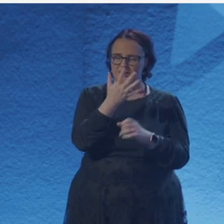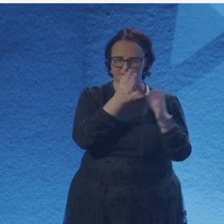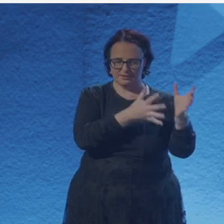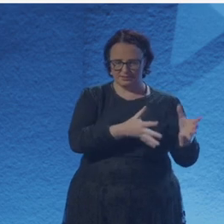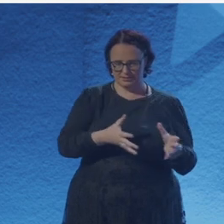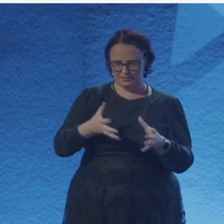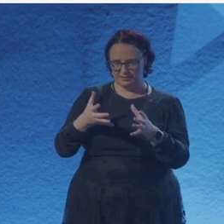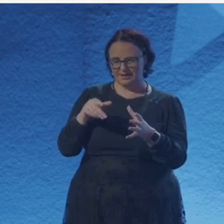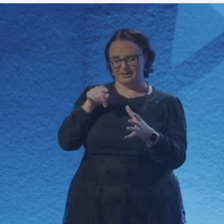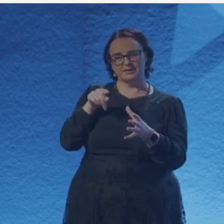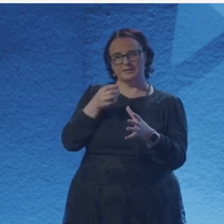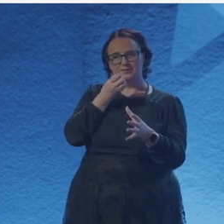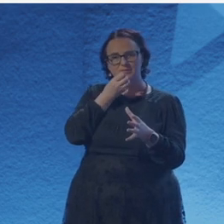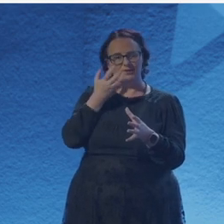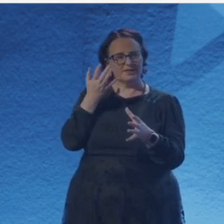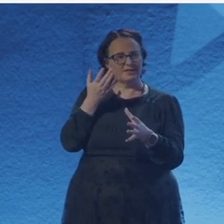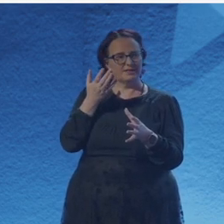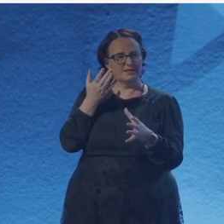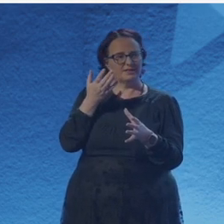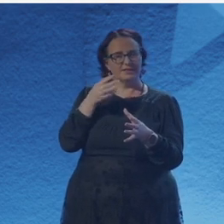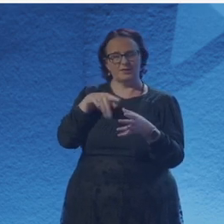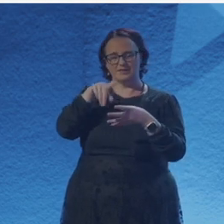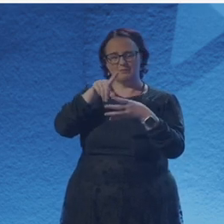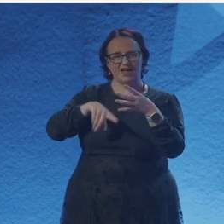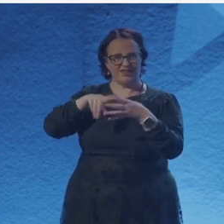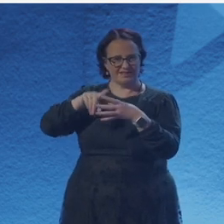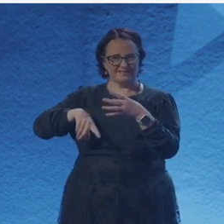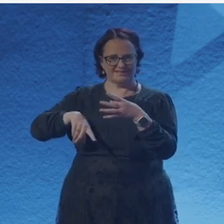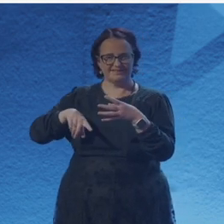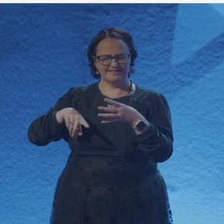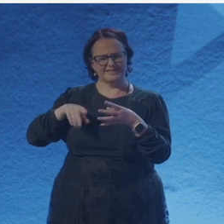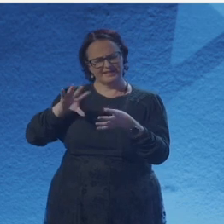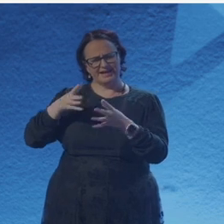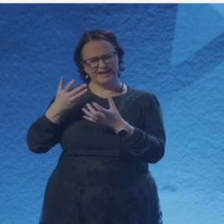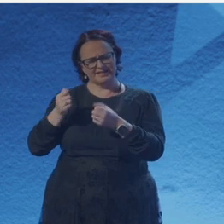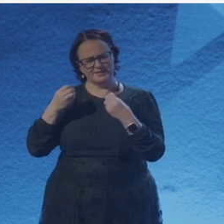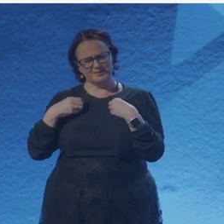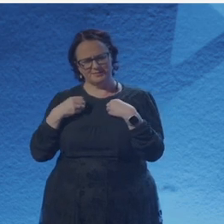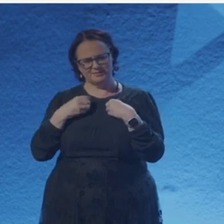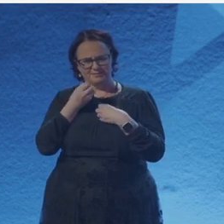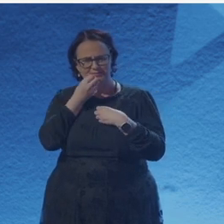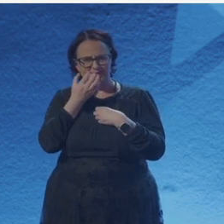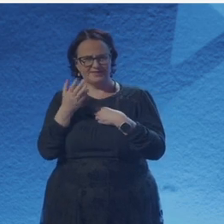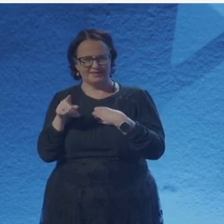I think it's a pity in a way that the beauty in physics often gets kind of, it doesn't upset people,